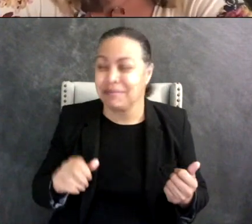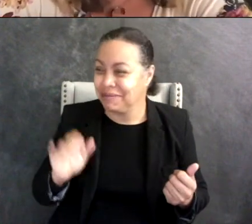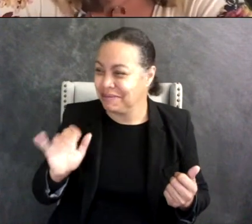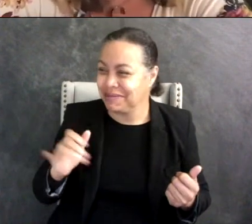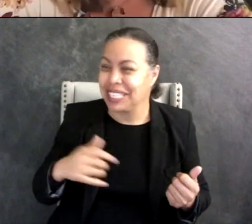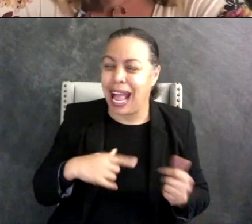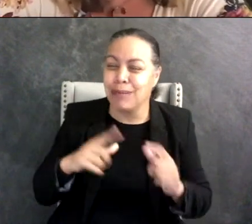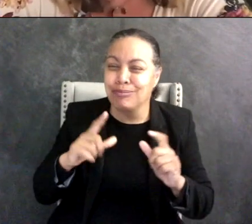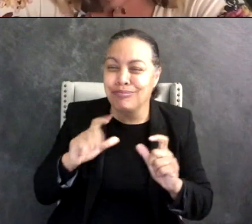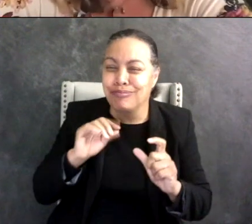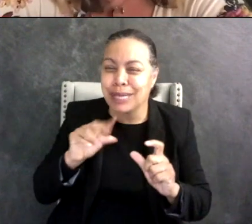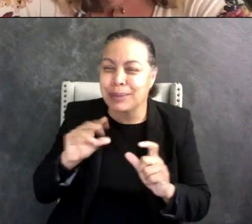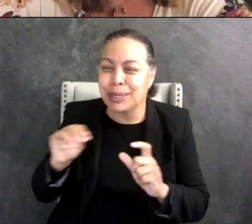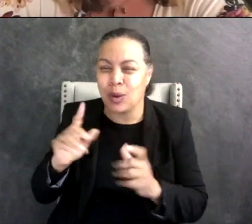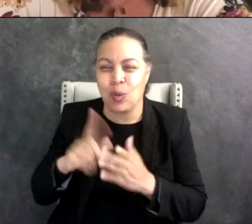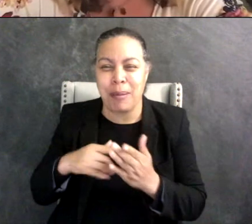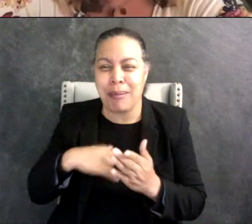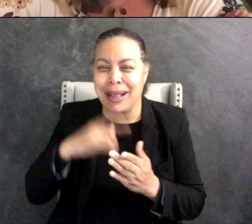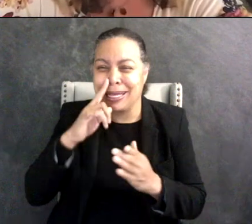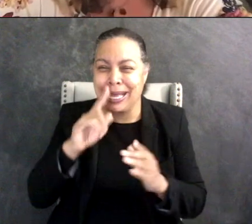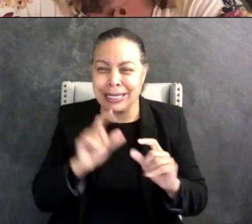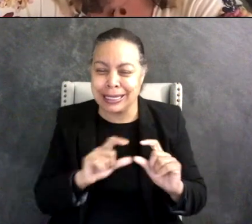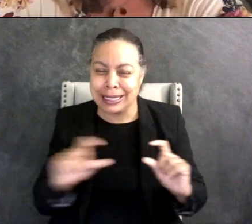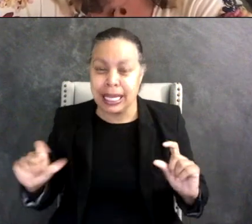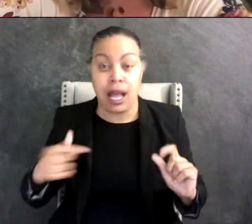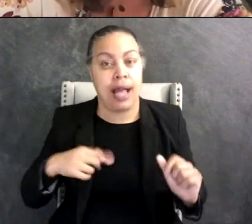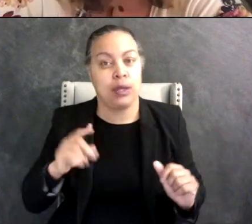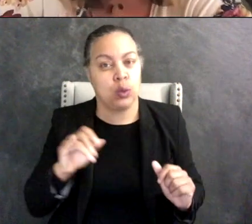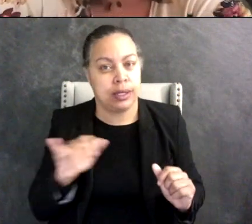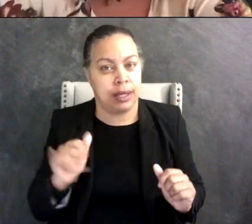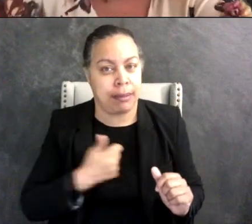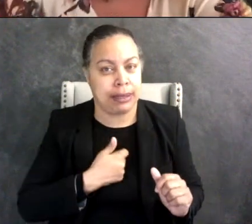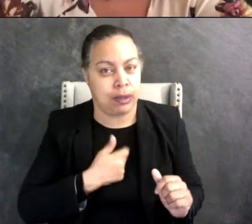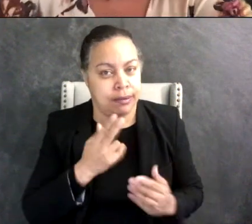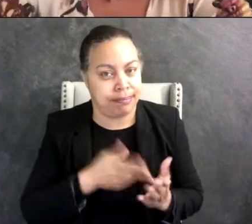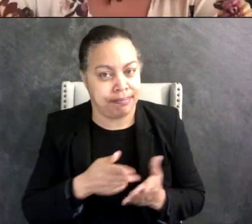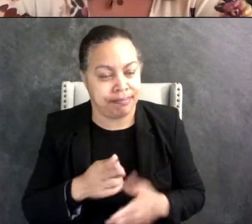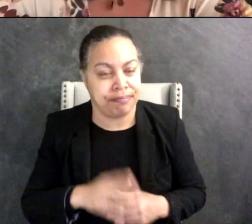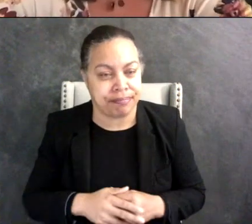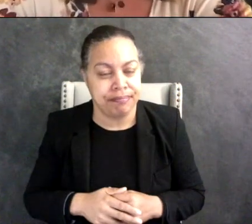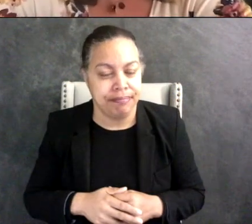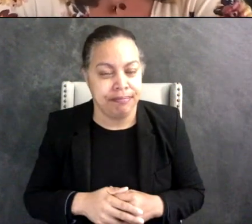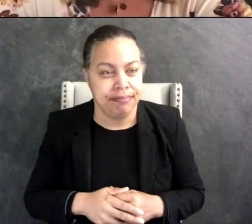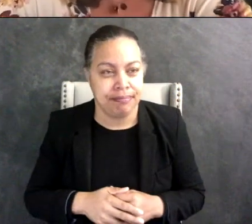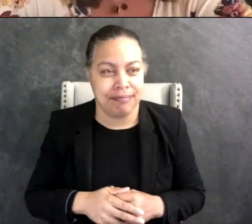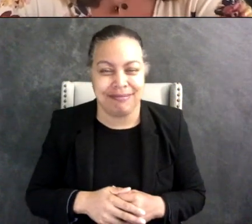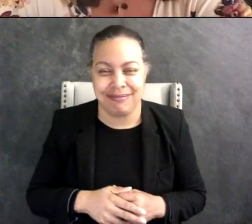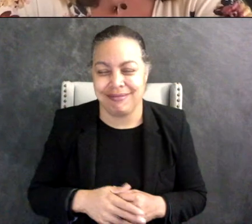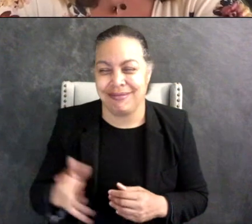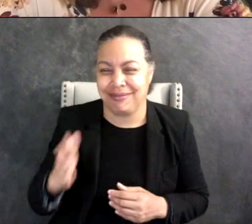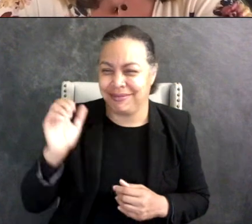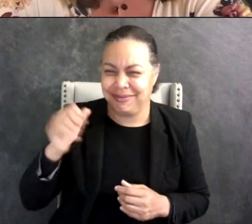children line up too and I line things up as well myself. No I do that too. I thought about that too,